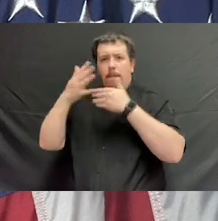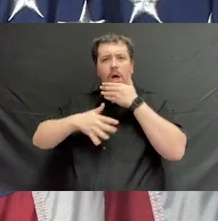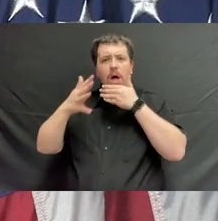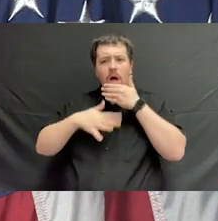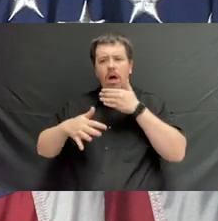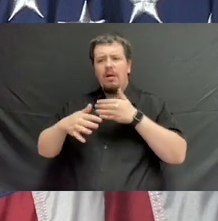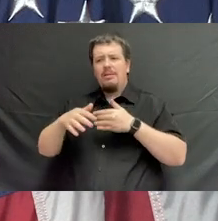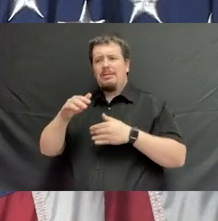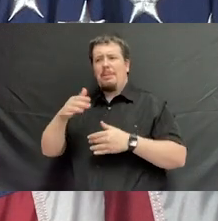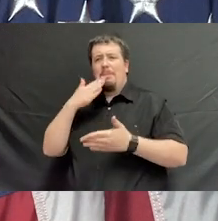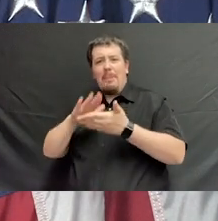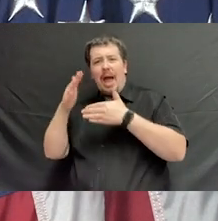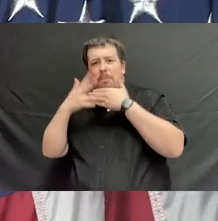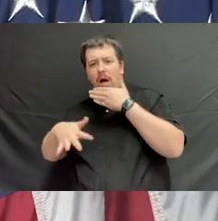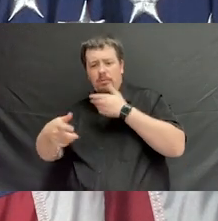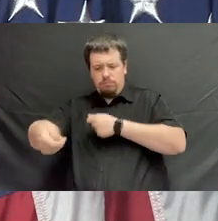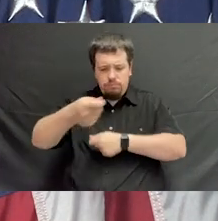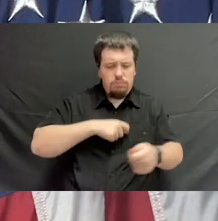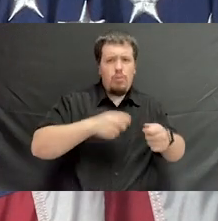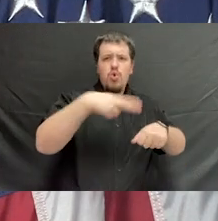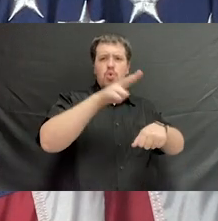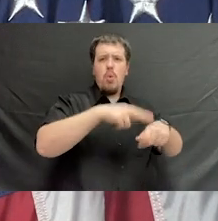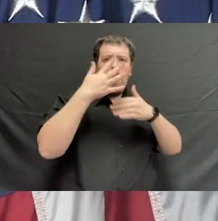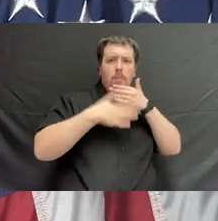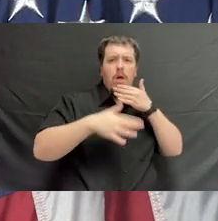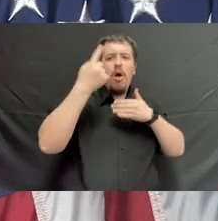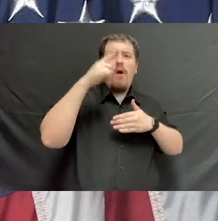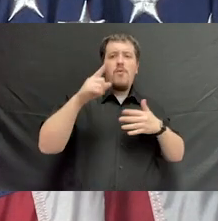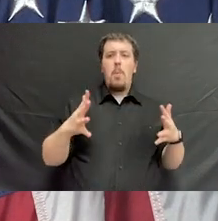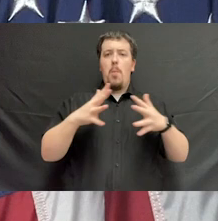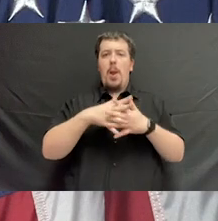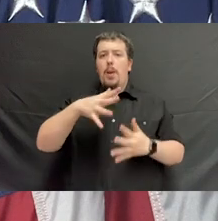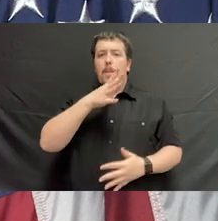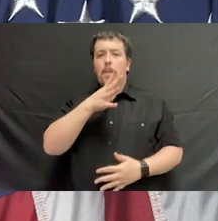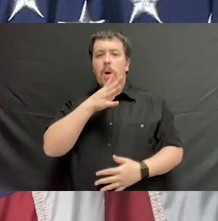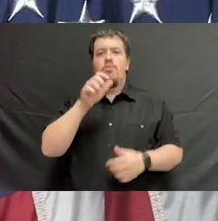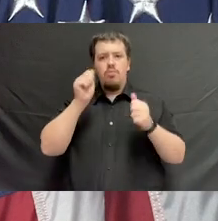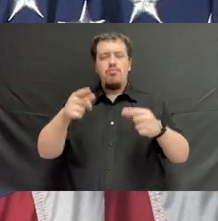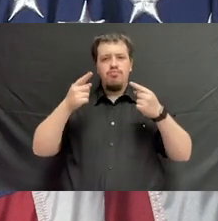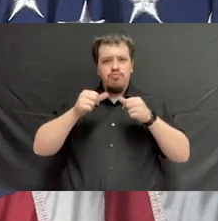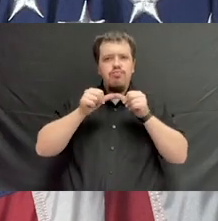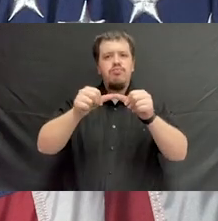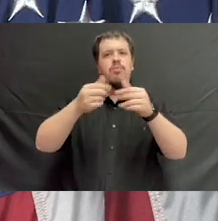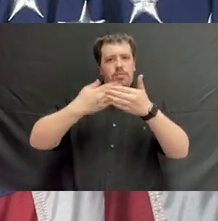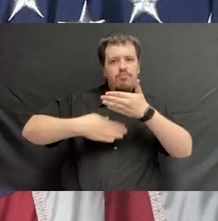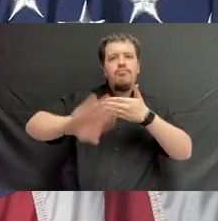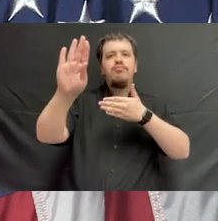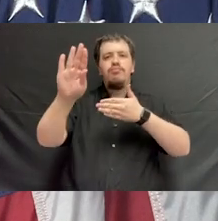Taking the sickle blood out and replacing it with normal blood so that a pregnant mother could go through and successfully deliver her baby.